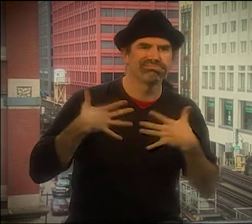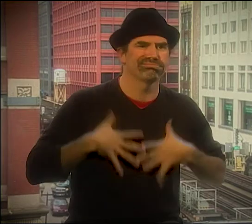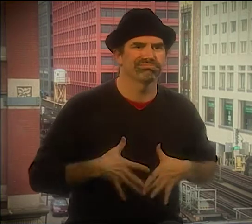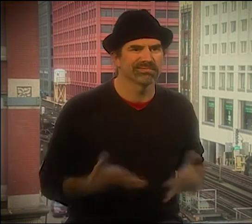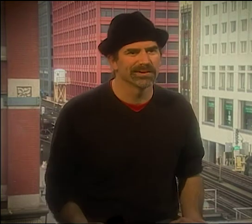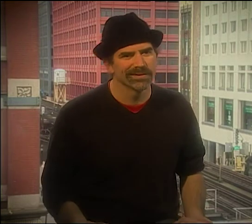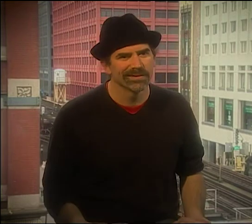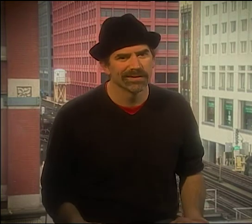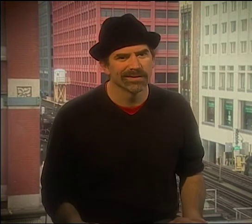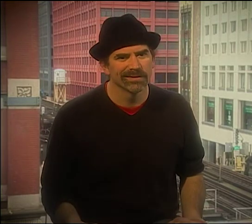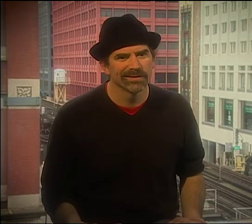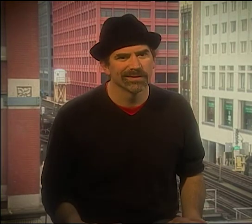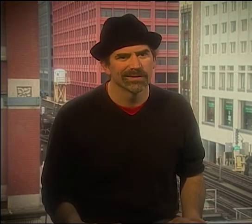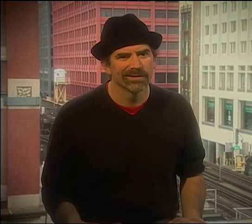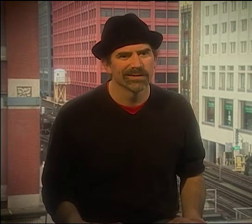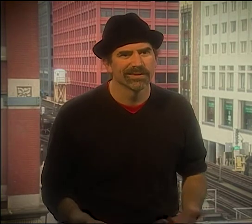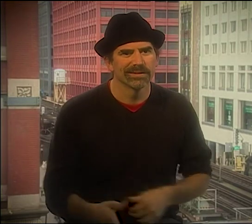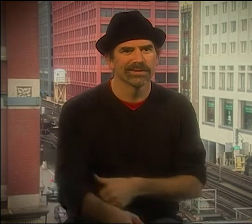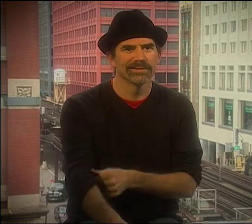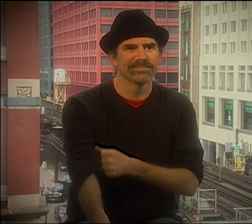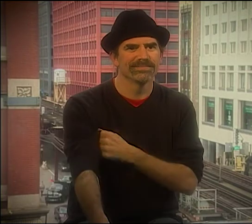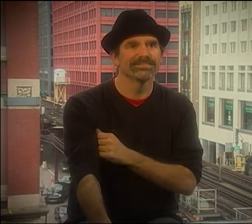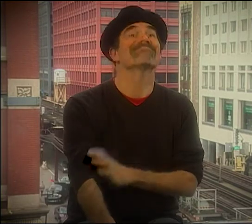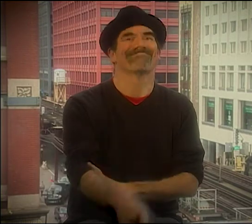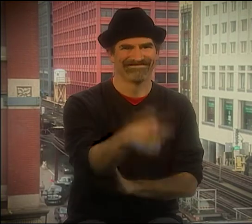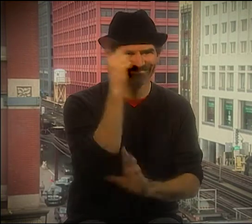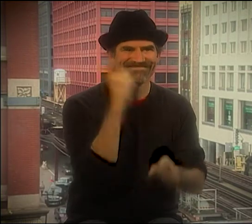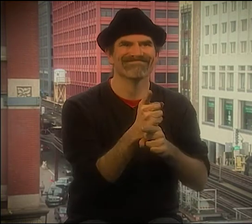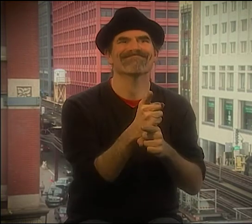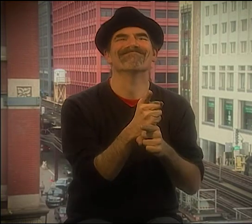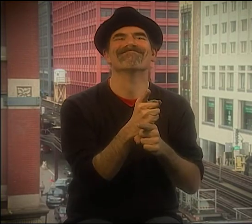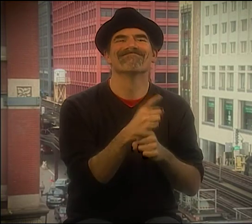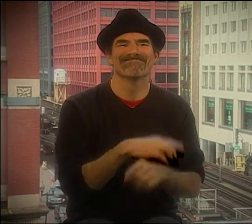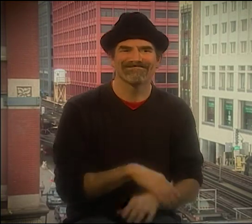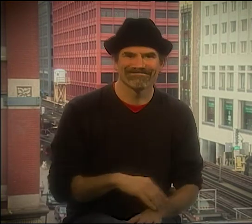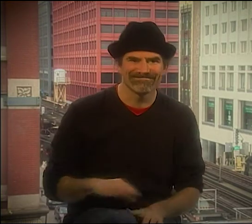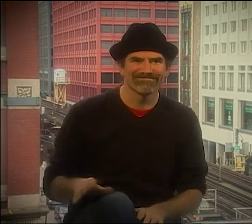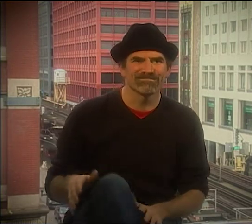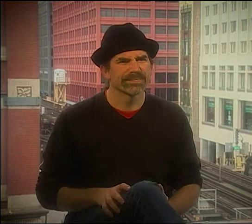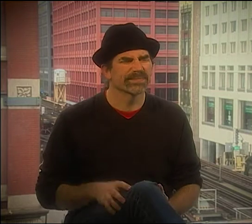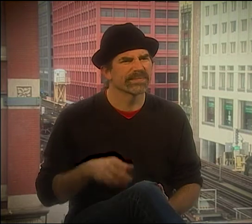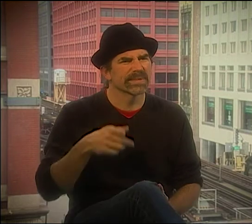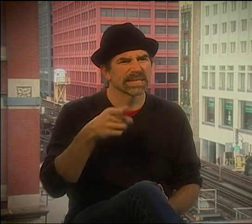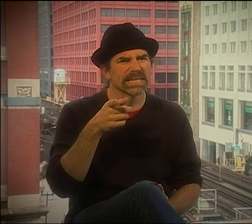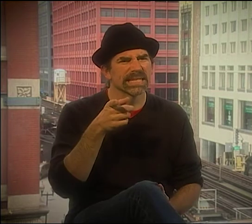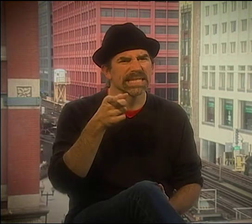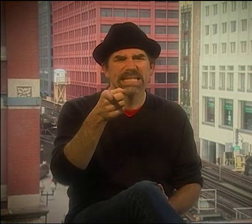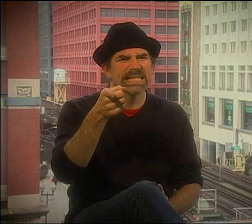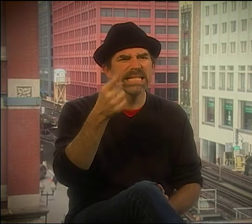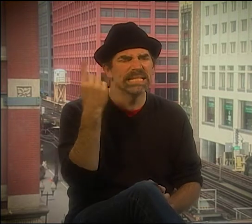HOT ISSUES, WHAT HE DID. I MEAN, HE WAS ALREADY THERE, YOU KNOW. HE WAS LIKE ALREADY WAY AHEAD OF THE GAME AND WAITING